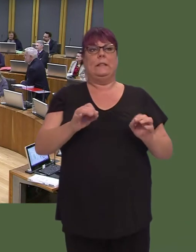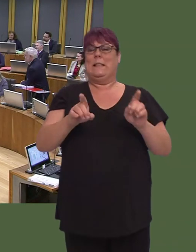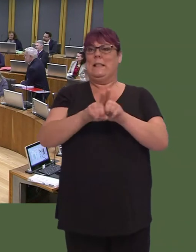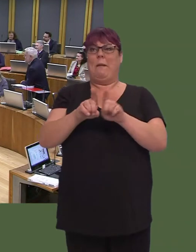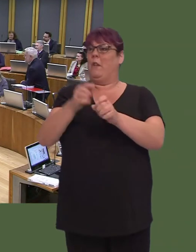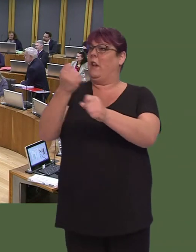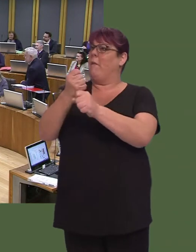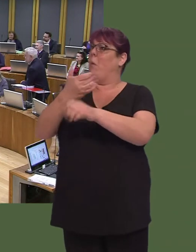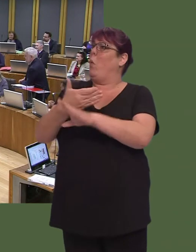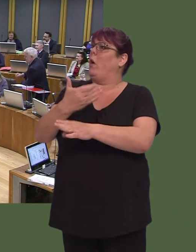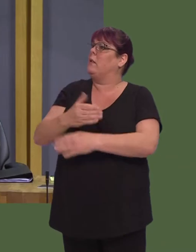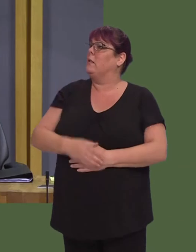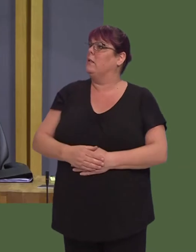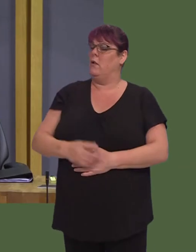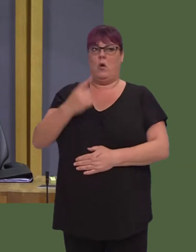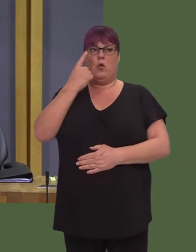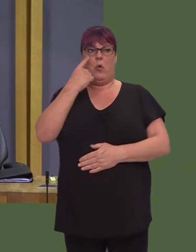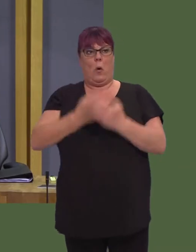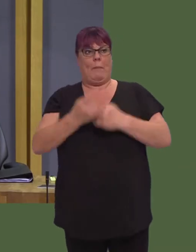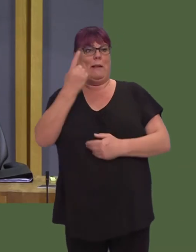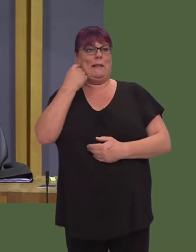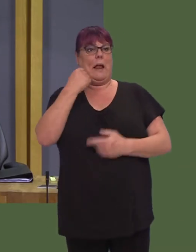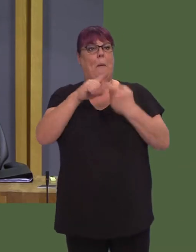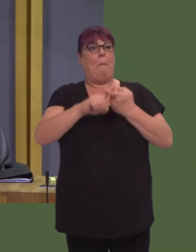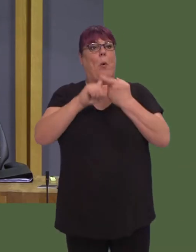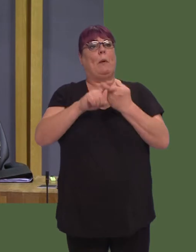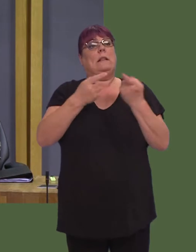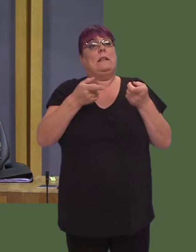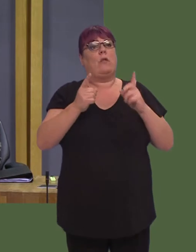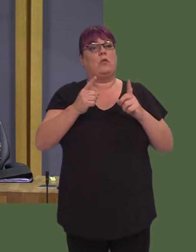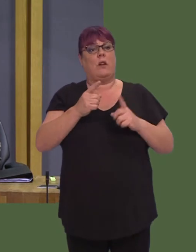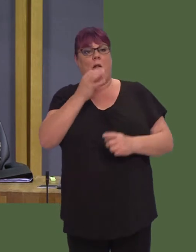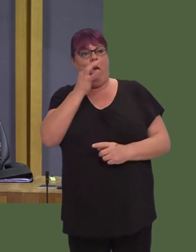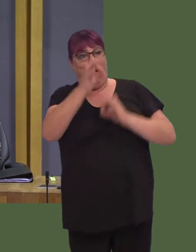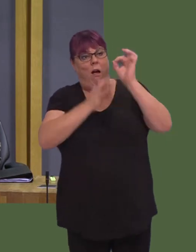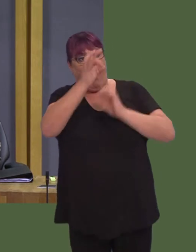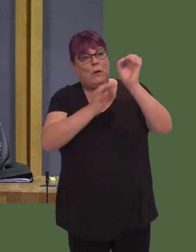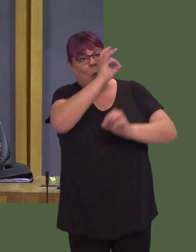We saw only yesterday the Permanent Secretary refusing to answer questions about public